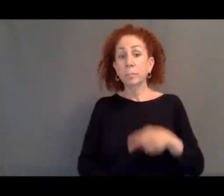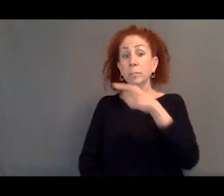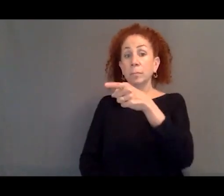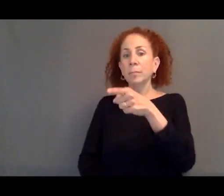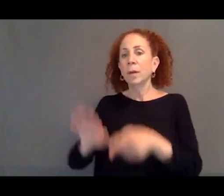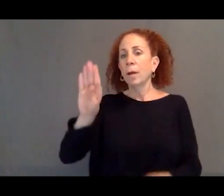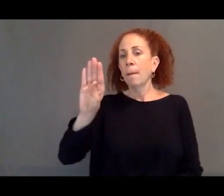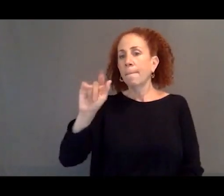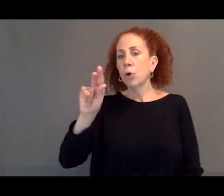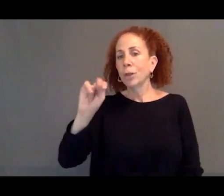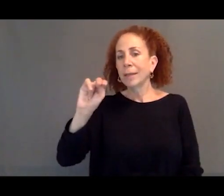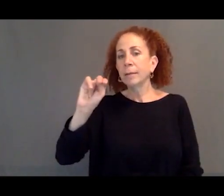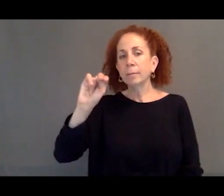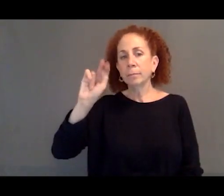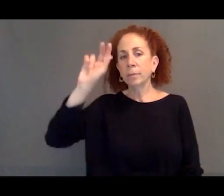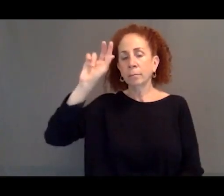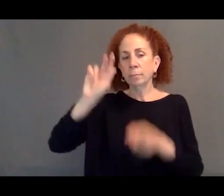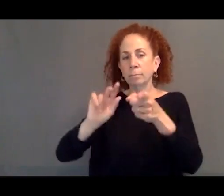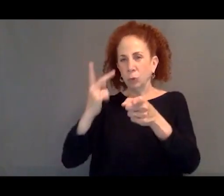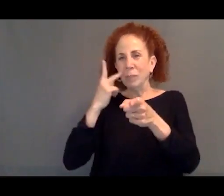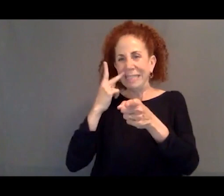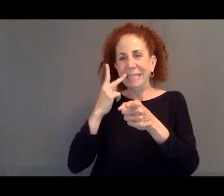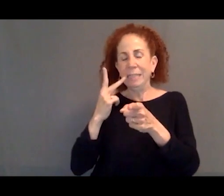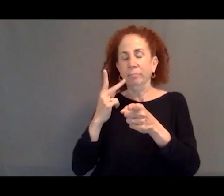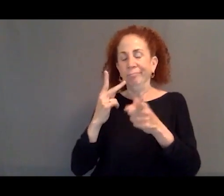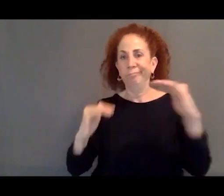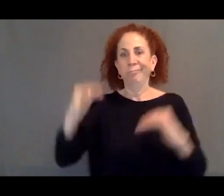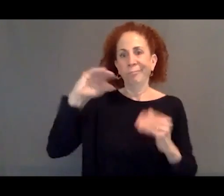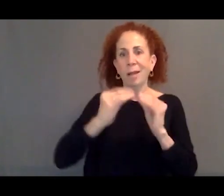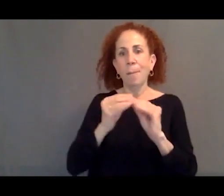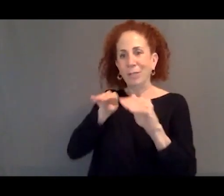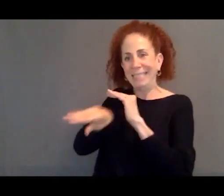on the right-hand side, accepts a disproportionate number of immigrants.